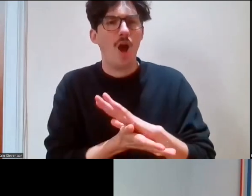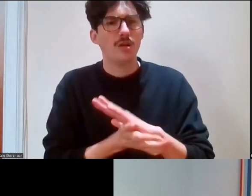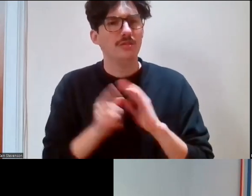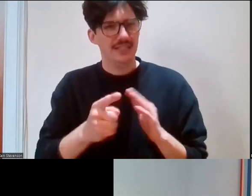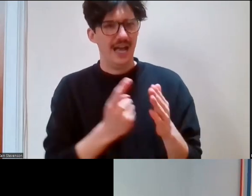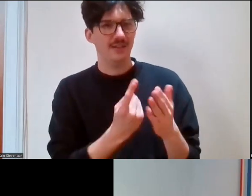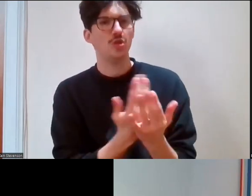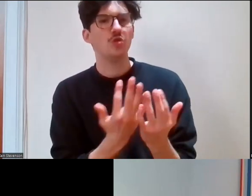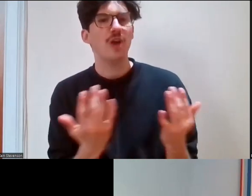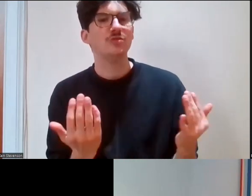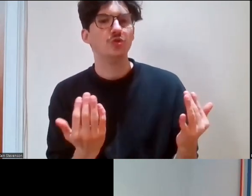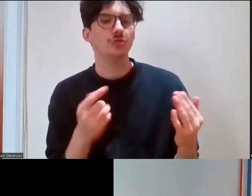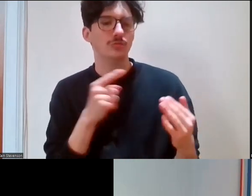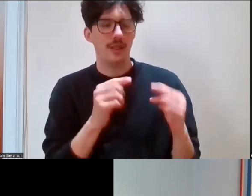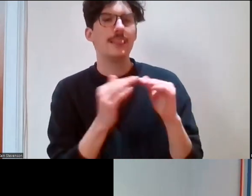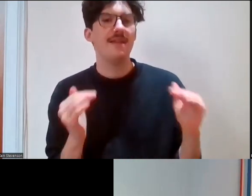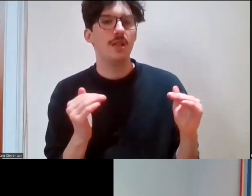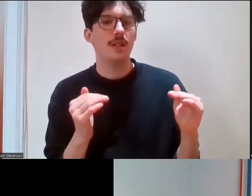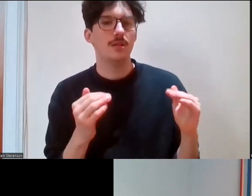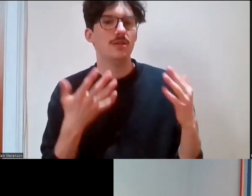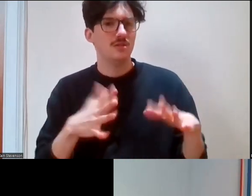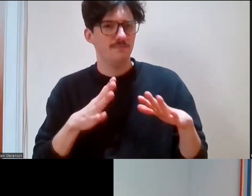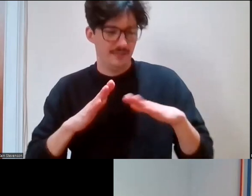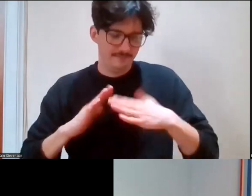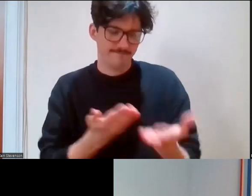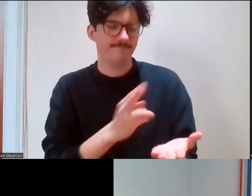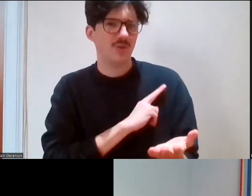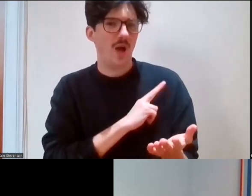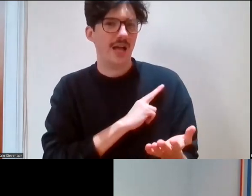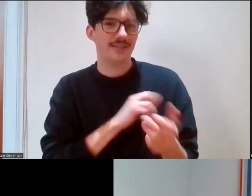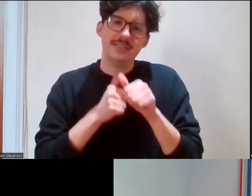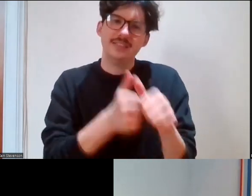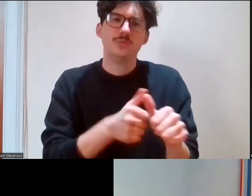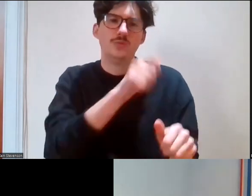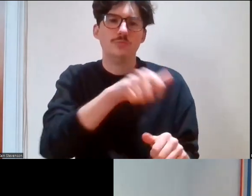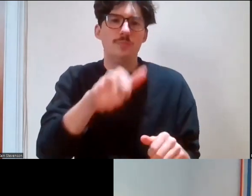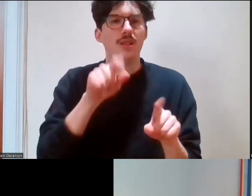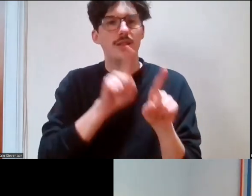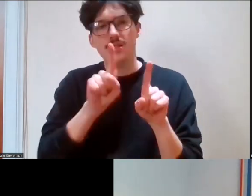introduced and implemented to support those of different backgrounds coming into the heritage